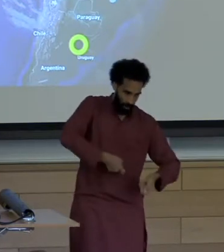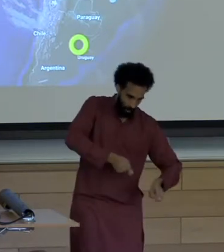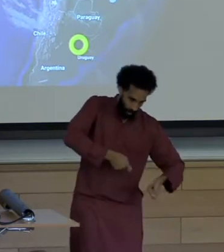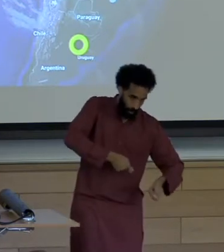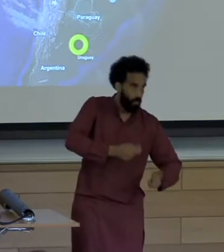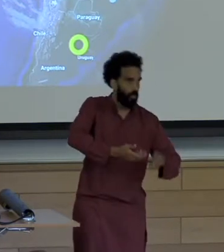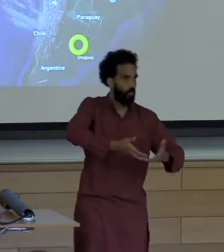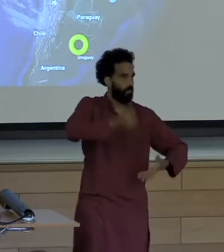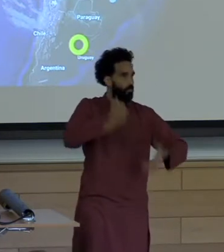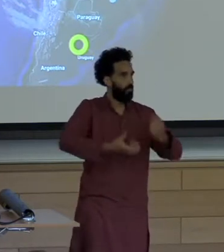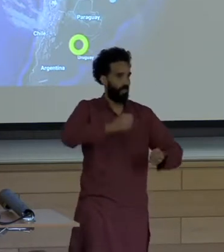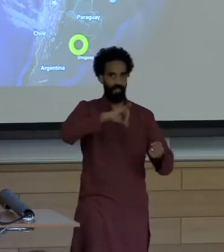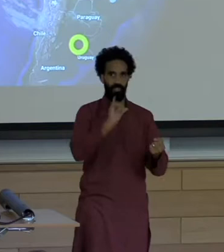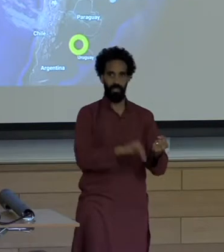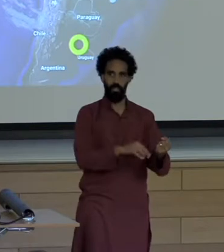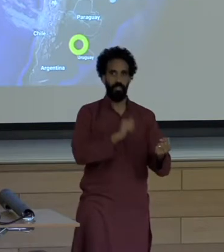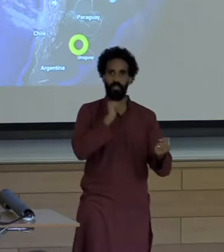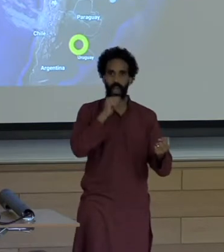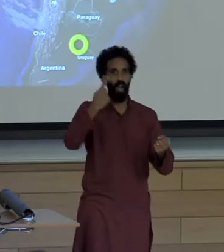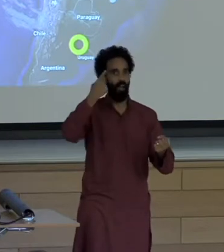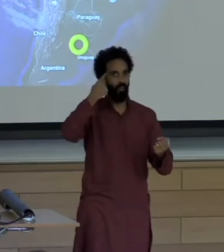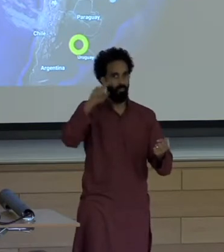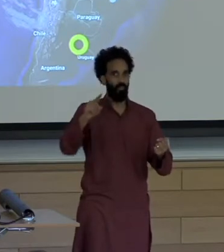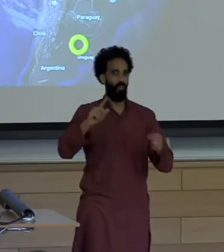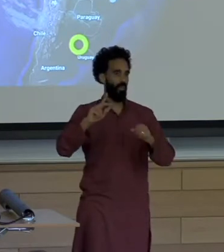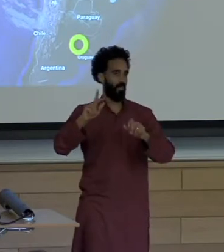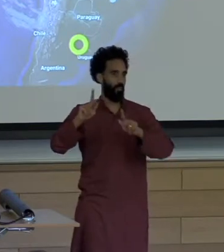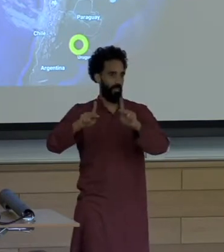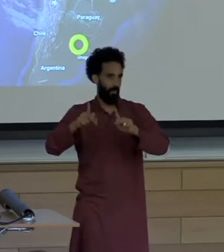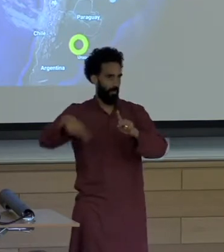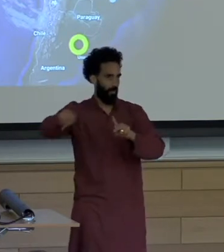because of that there is a link to the next topic which is